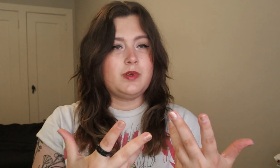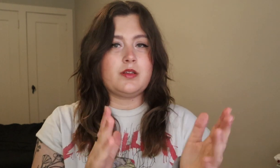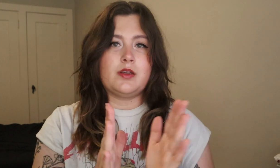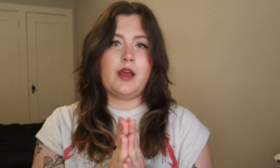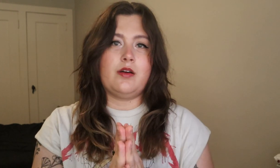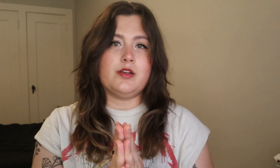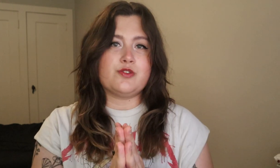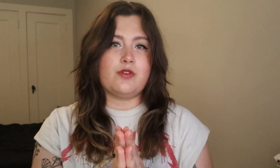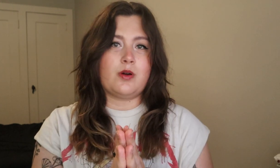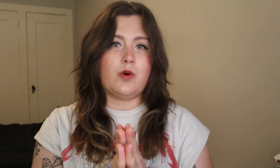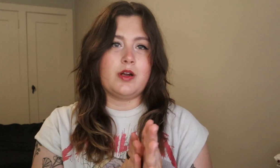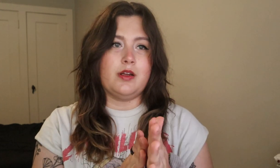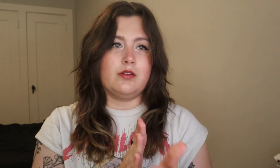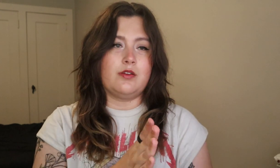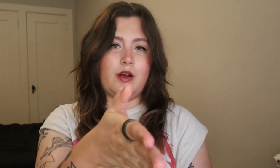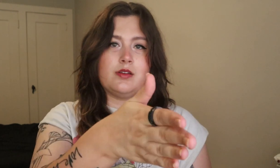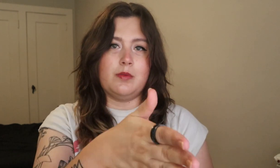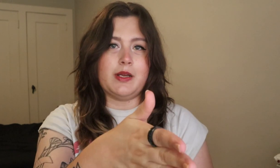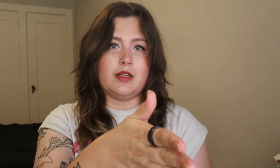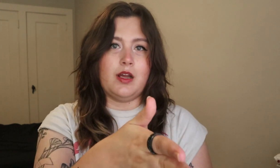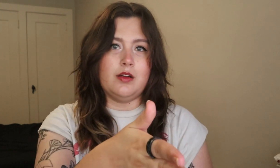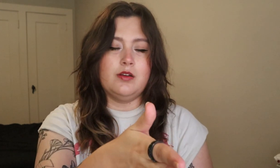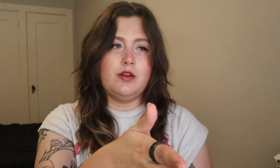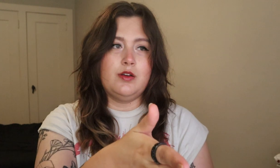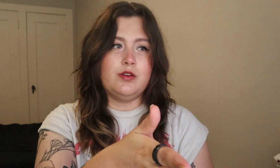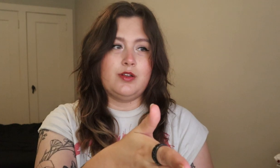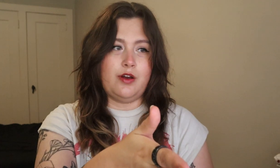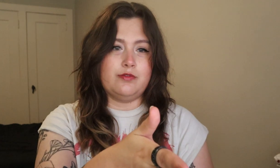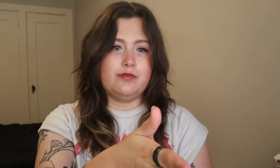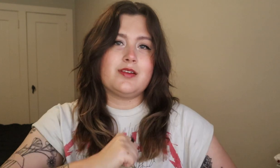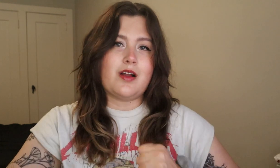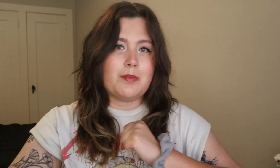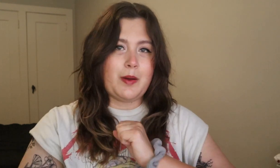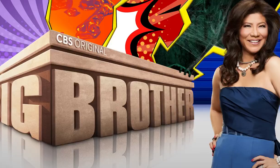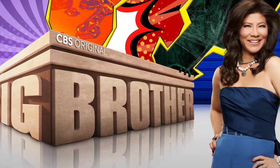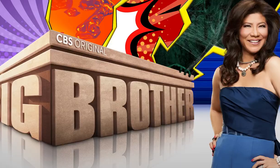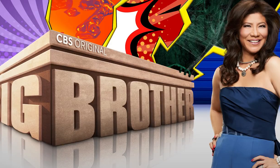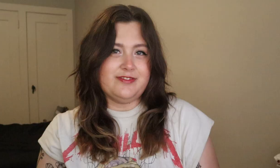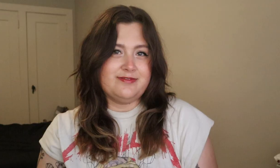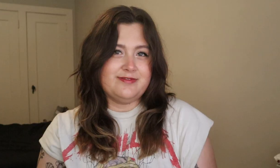doesn't count as struck work and crossing the picket line. So let's talk about Big Brother.